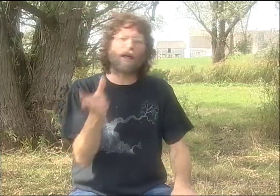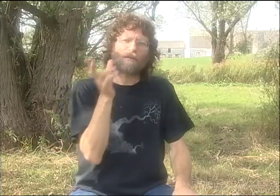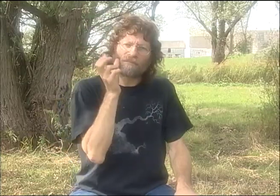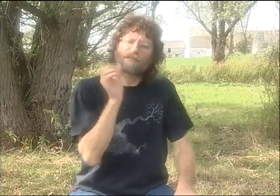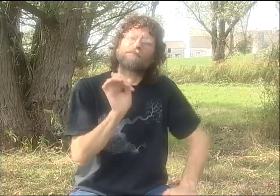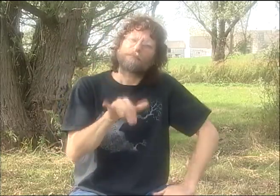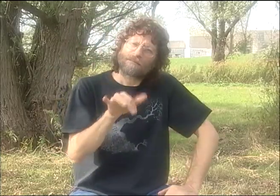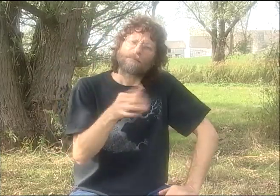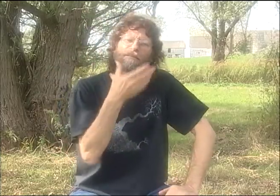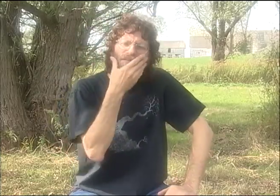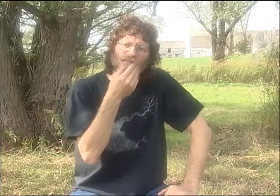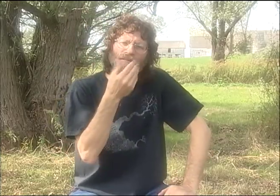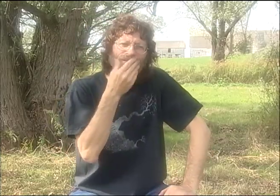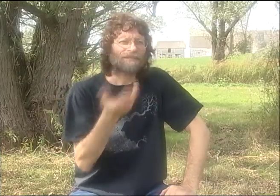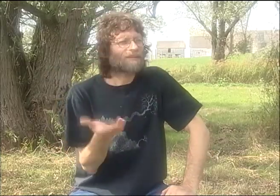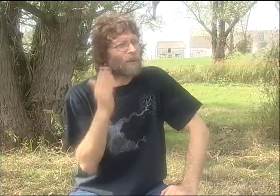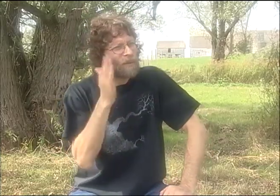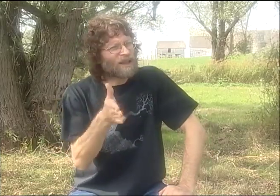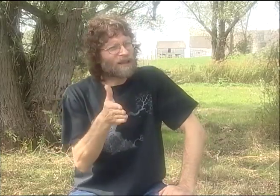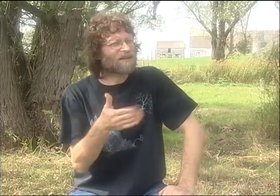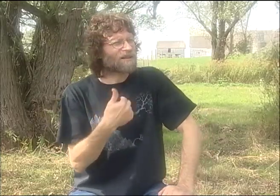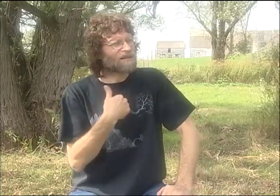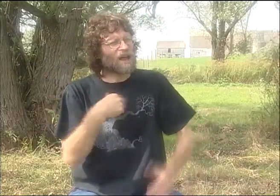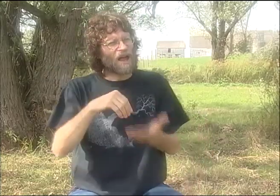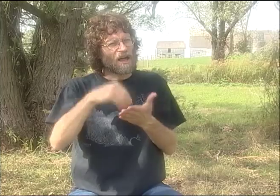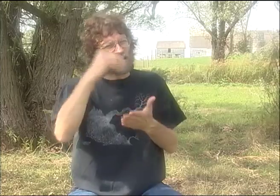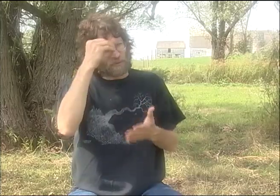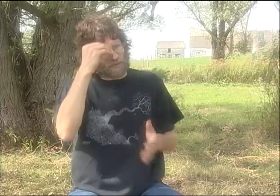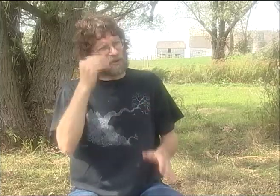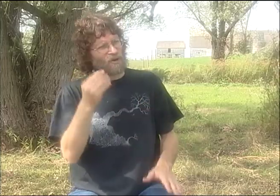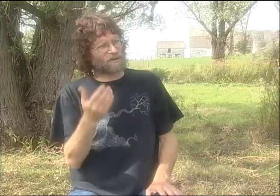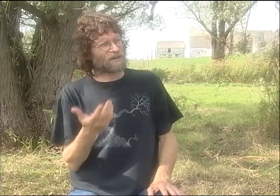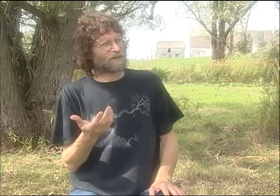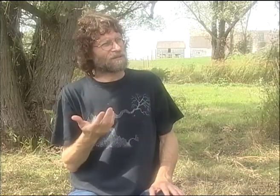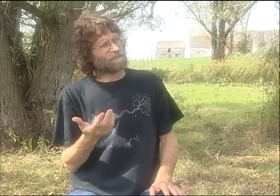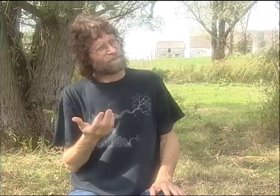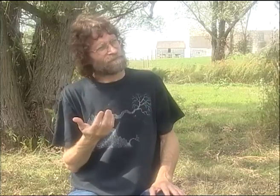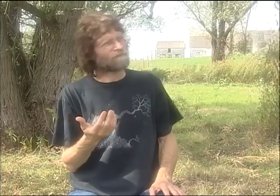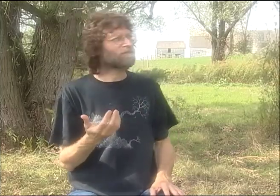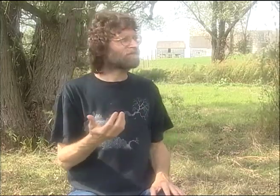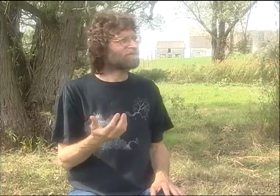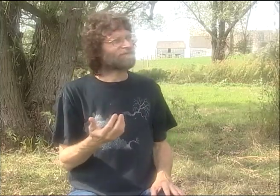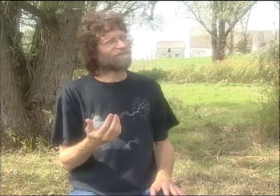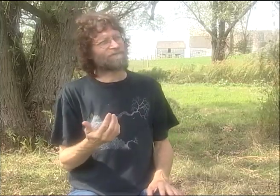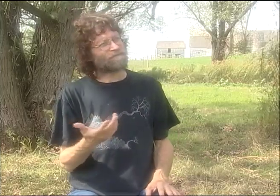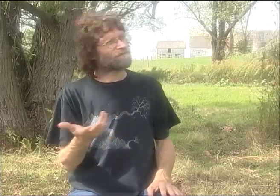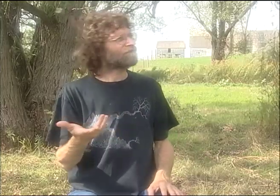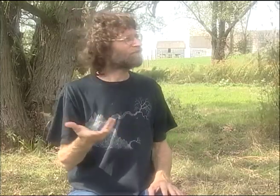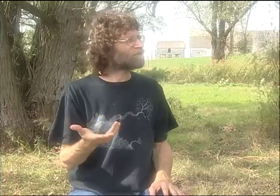HE WANTS TO LEARN FROM EVERYBODY, NO MATTER WHO THAT PERSON IS, EVEN IF THEY'RE SOMEBODY WHO DOESN'T KNOW ANYTHING ABOUT SIGN LANGUAGE,